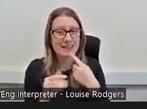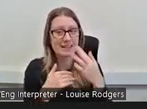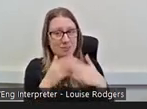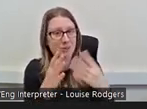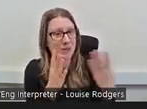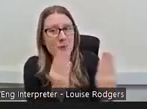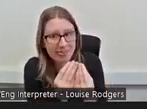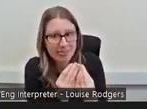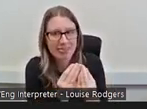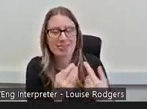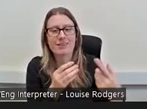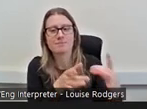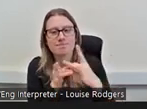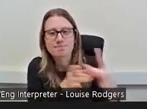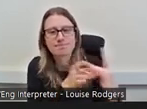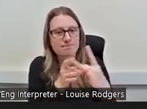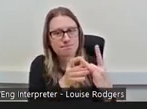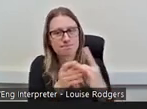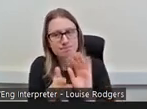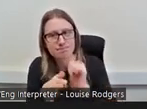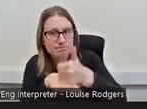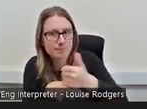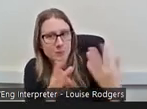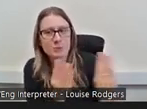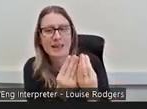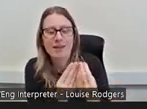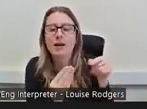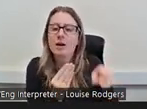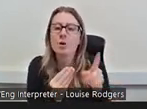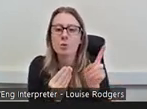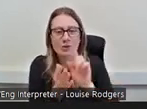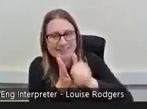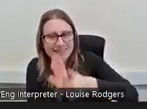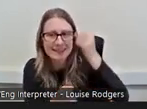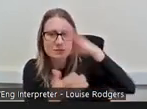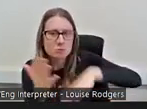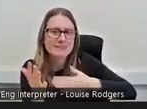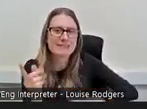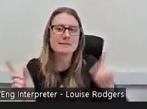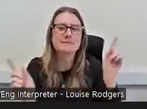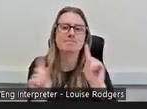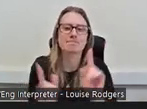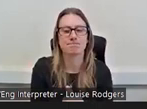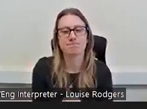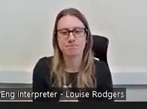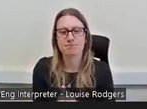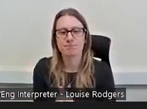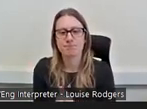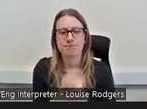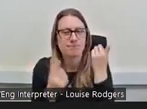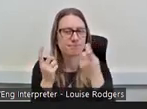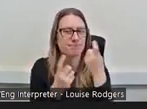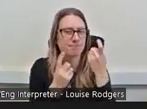what skills, what experiences needed. Yeah, so I feel like it's a lot that I've spoke to you about!